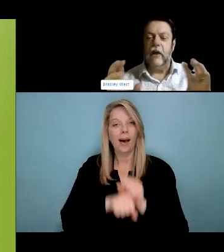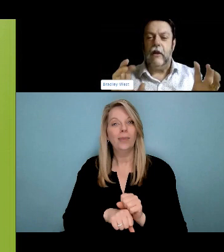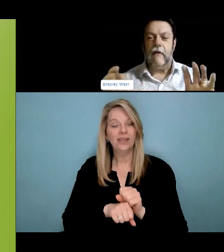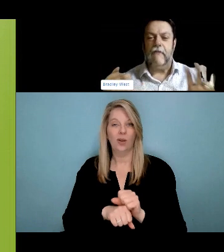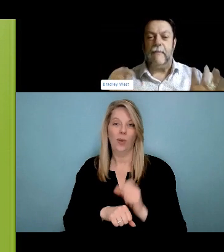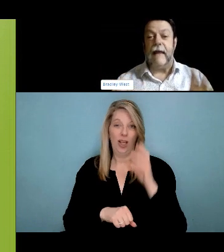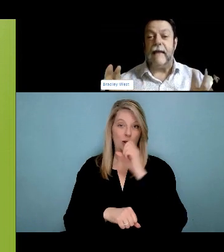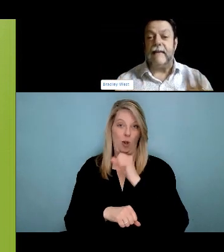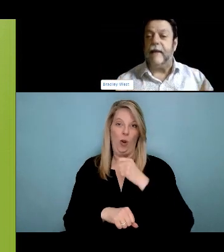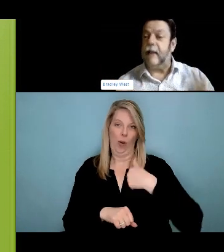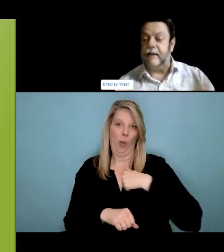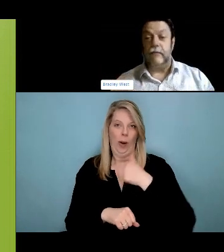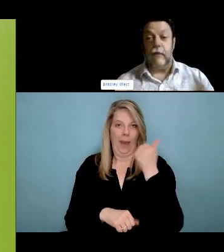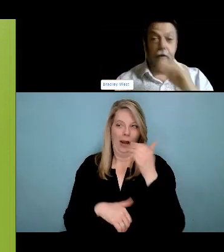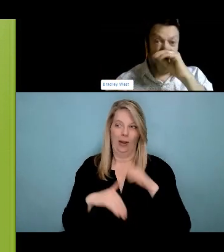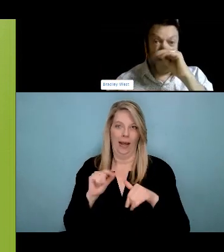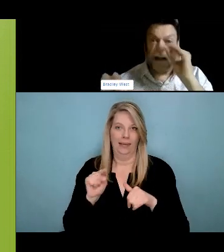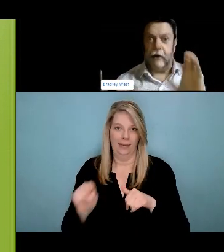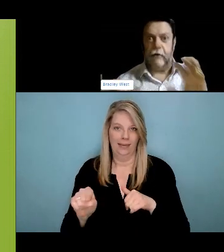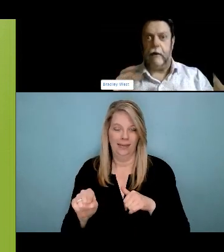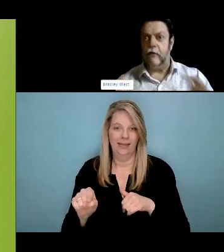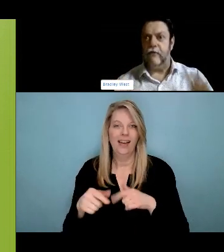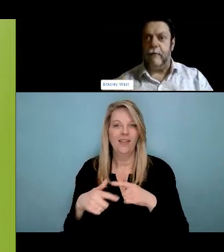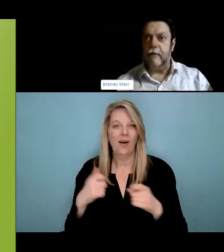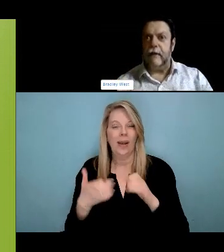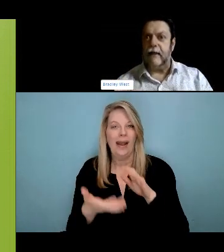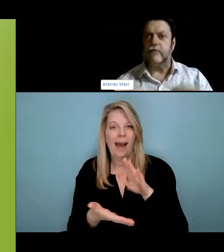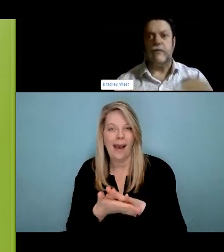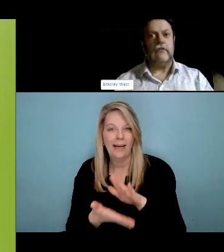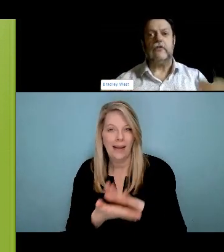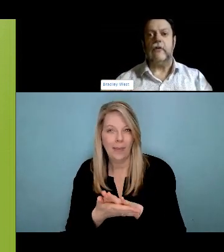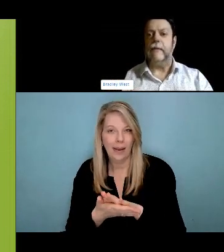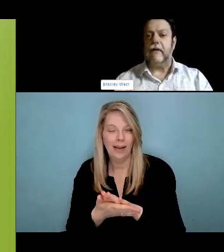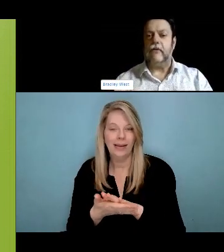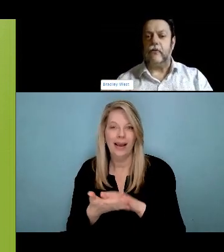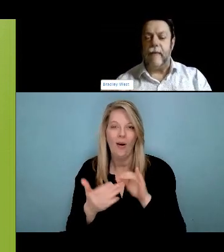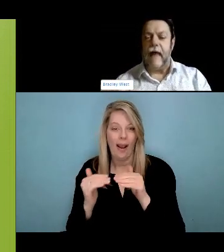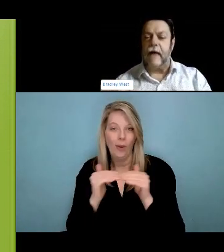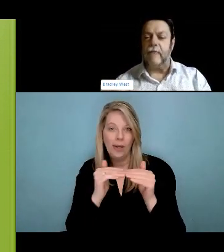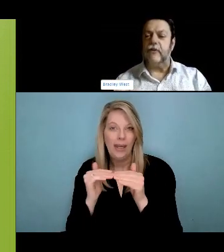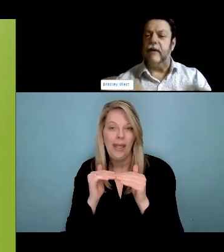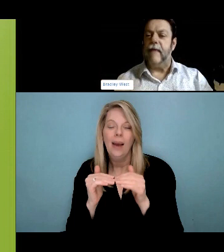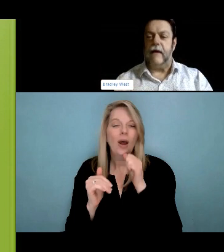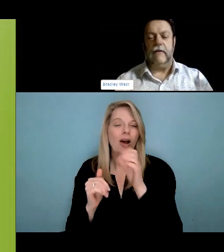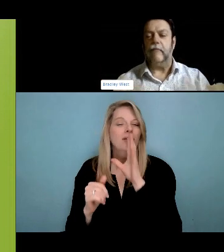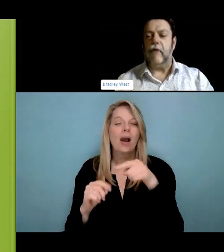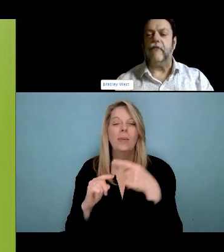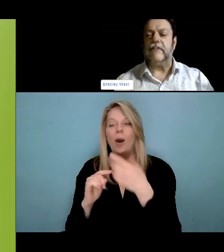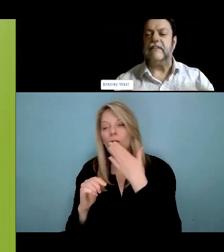about conditional versus unconditional. And what we know is that conditional services are coercive and in fact any services that we are going to require people to change in